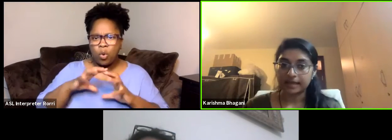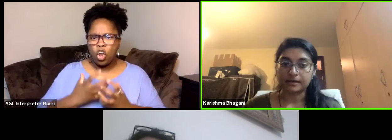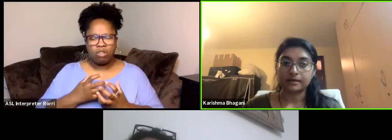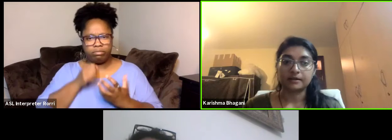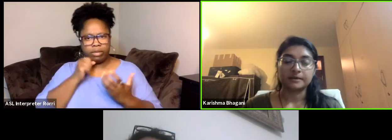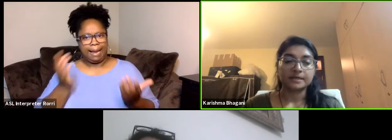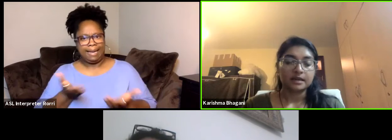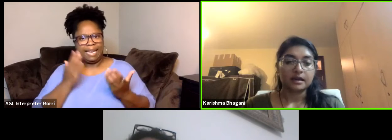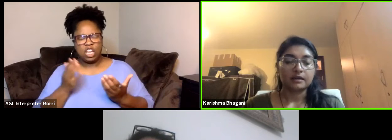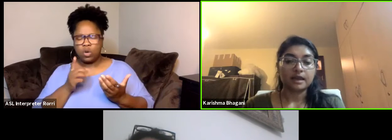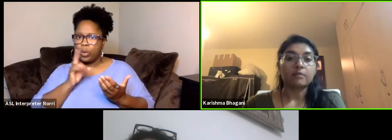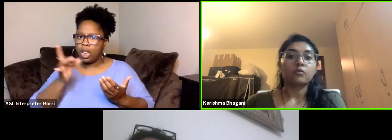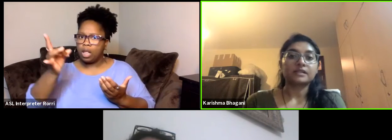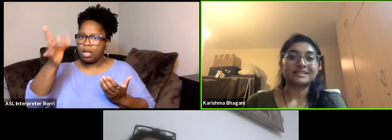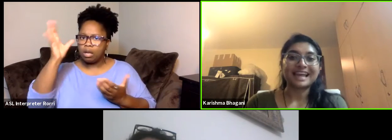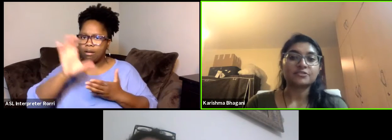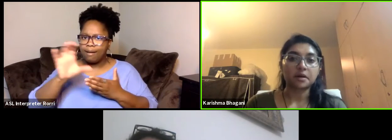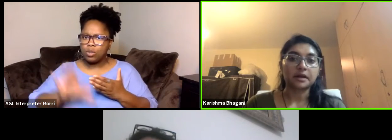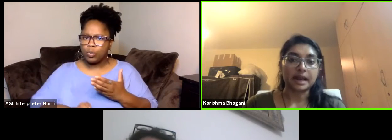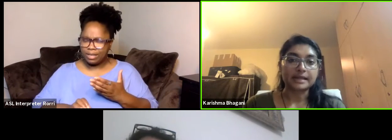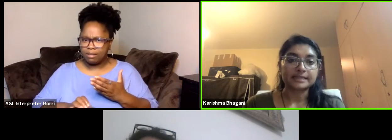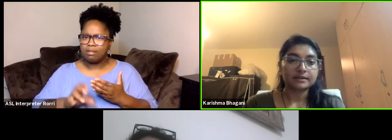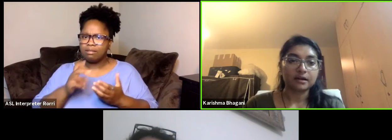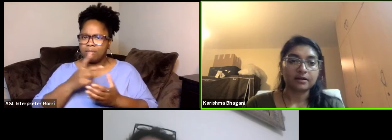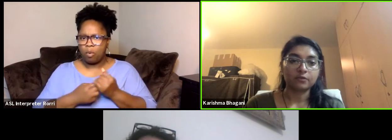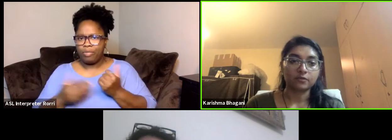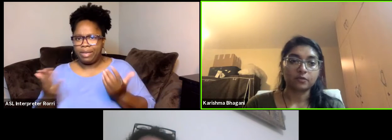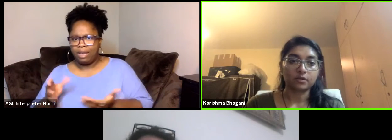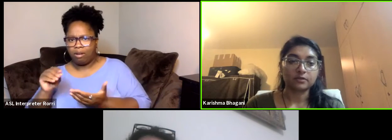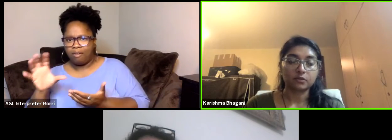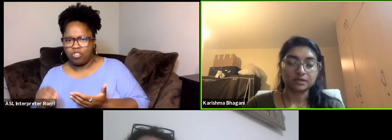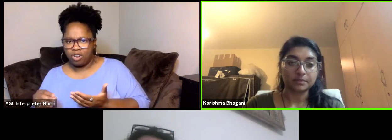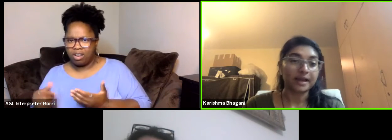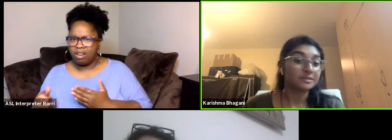And the Arab is less recognized for those impacts.